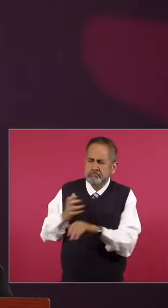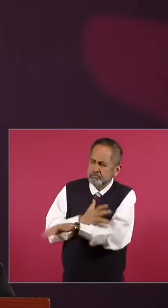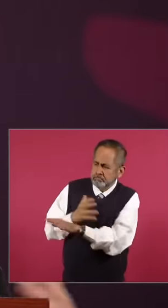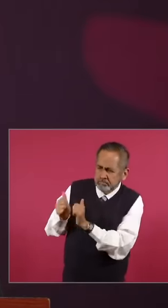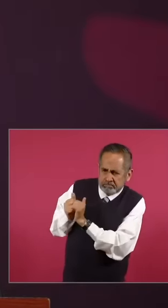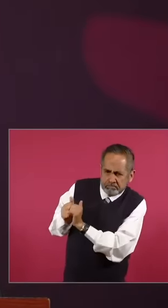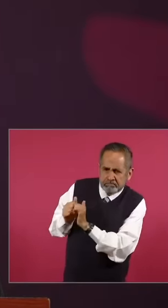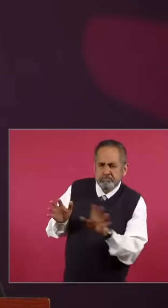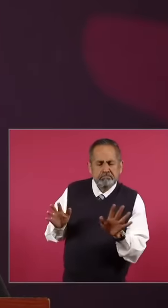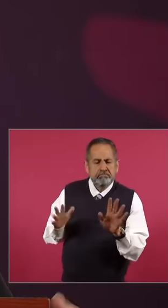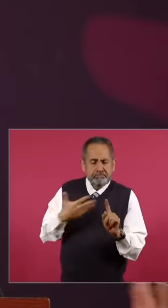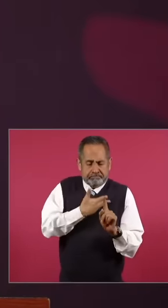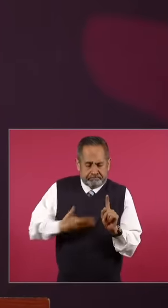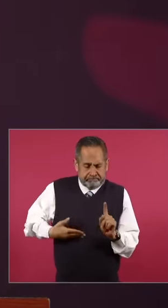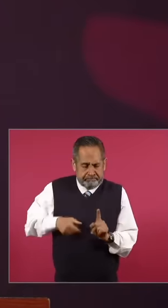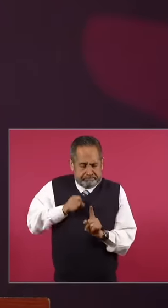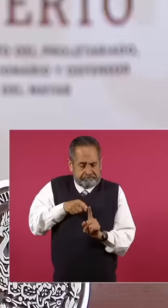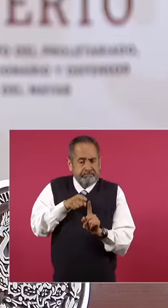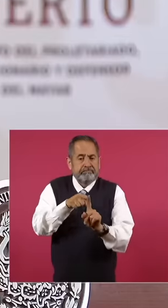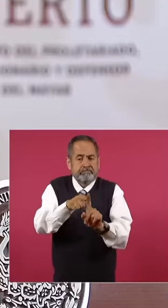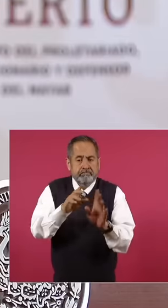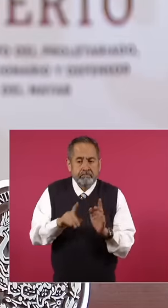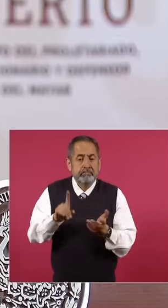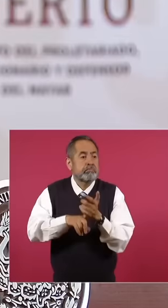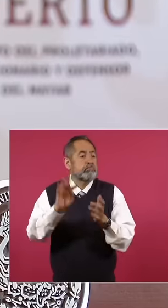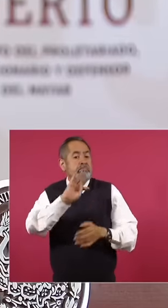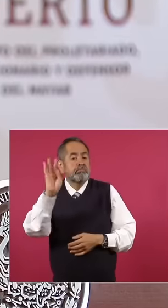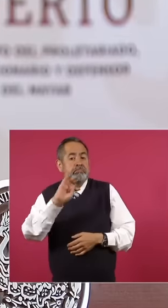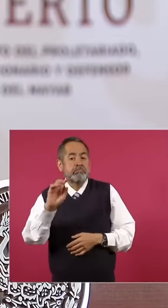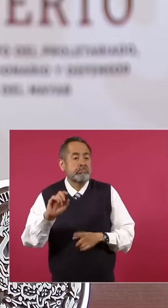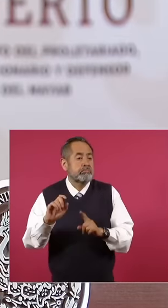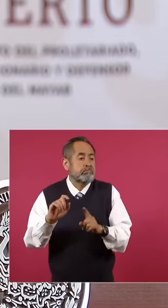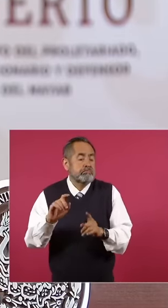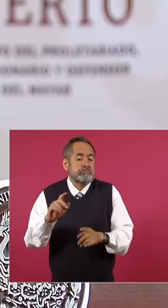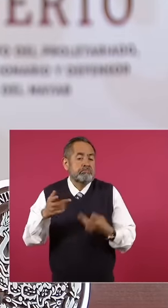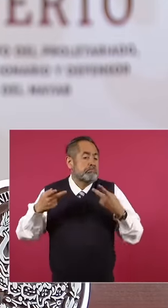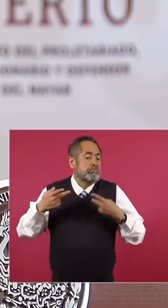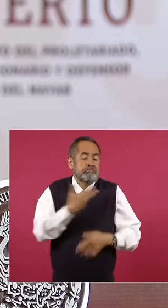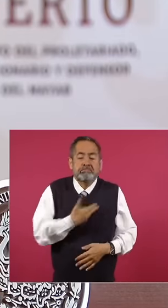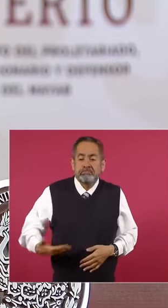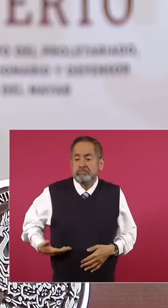the wife. Maybe there is, because maybe the president could be single, widowed, divorced